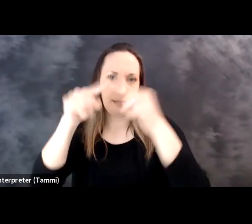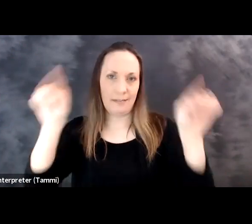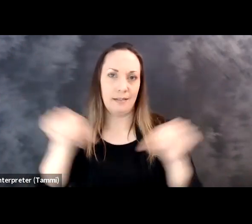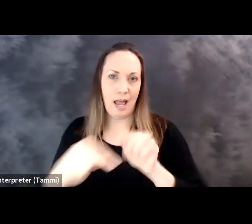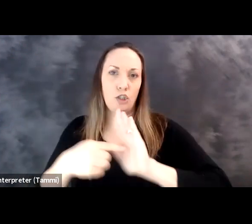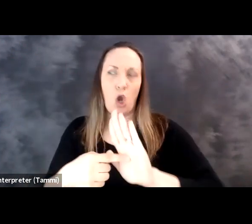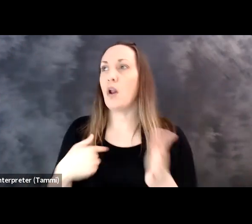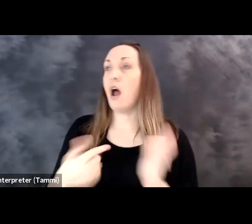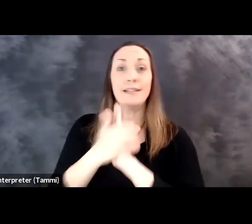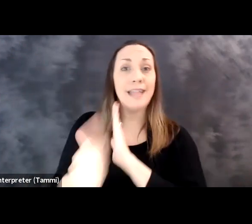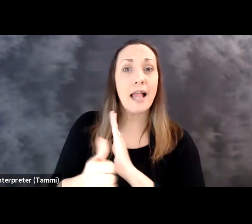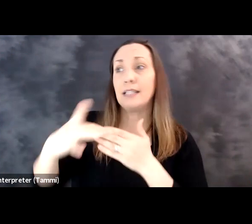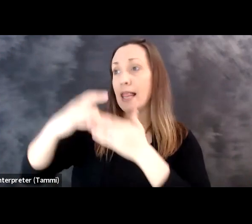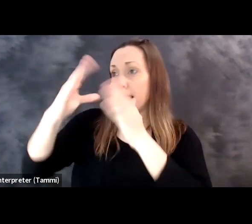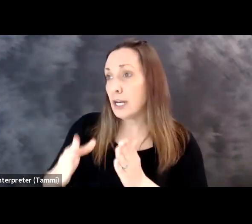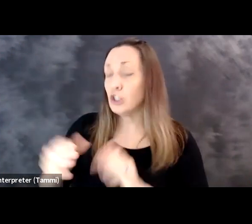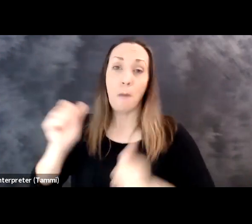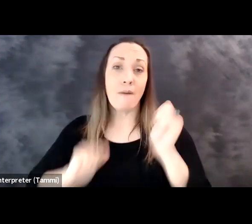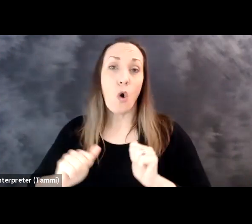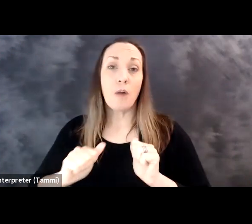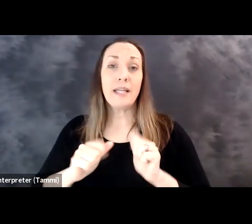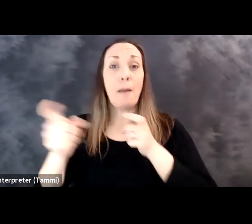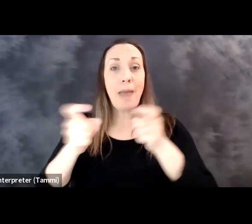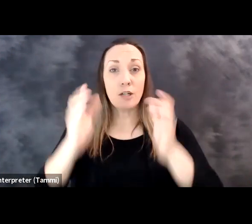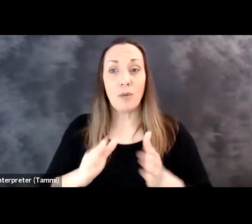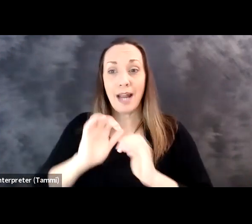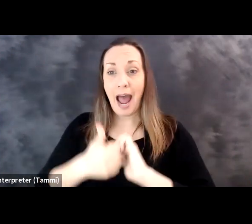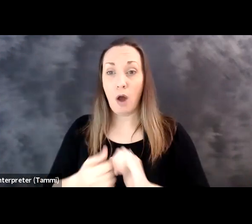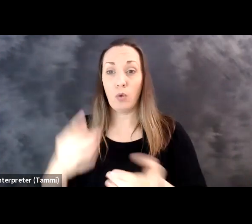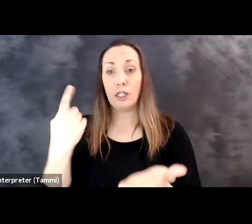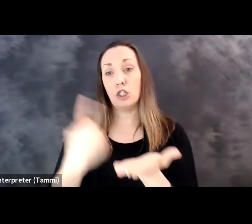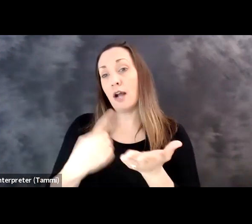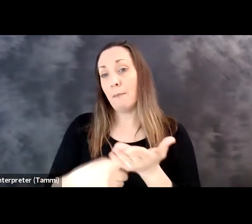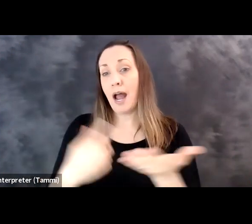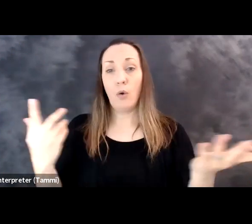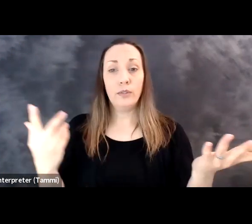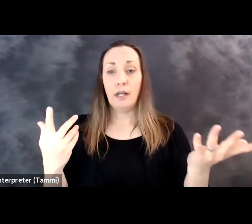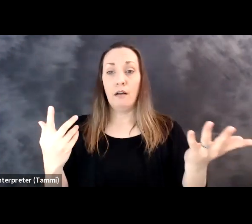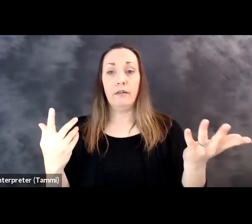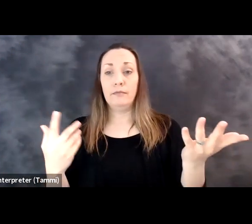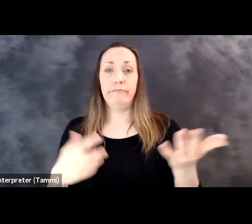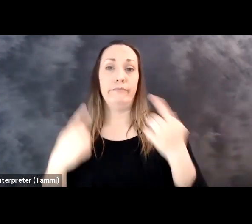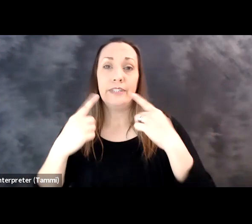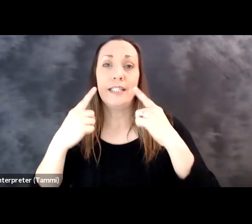is being redesigned and that's what's on this page represents. When we talk to HR leaders, talent leaders, performance management, the way